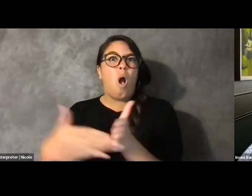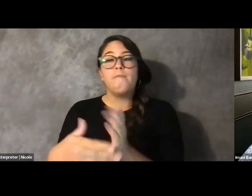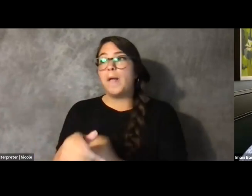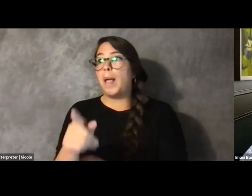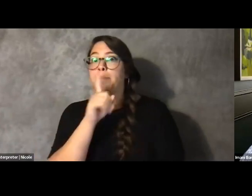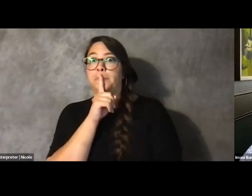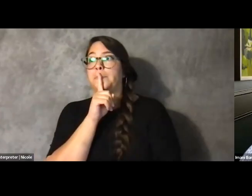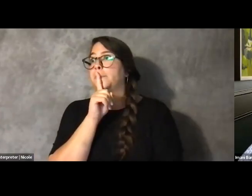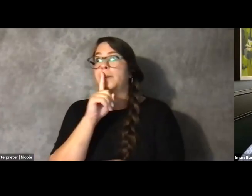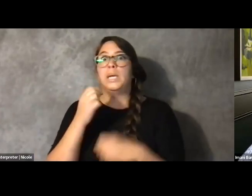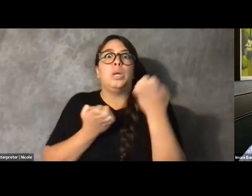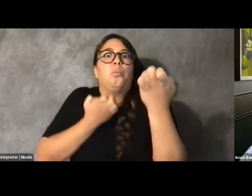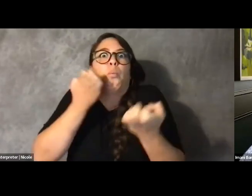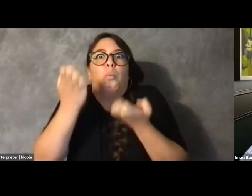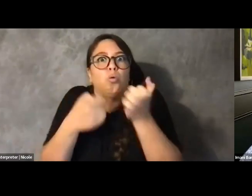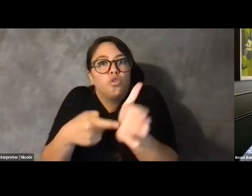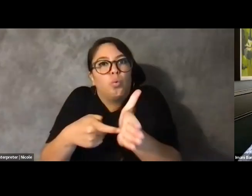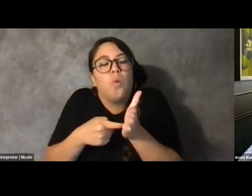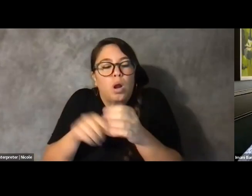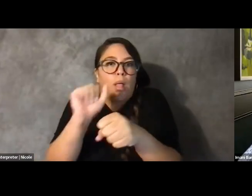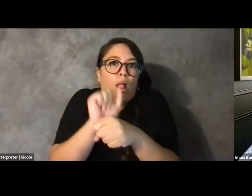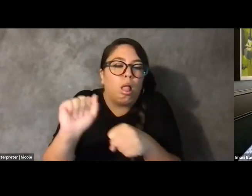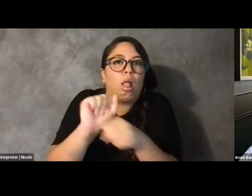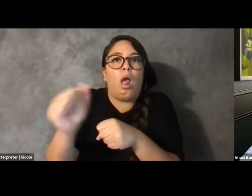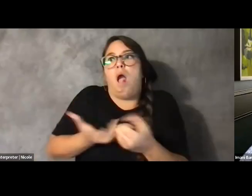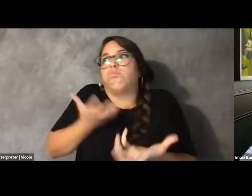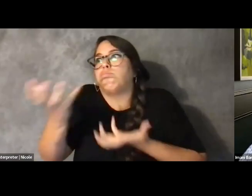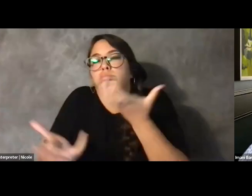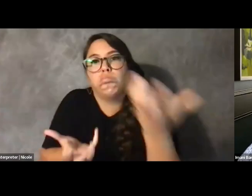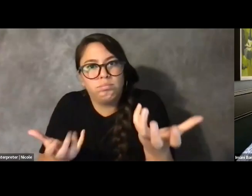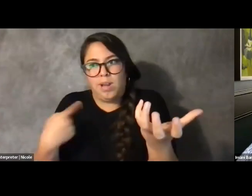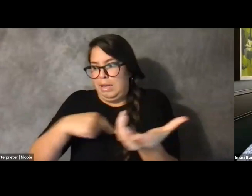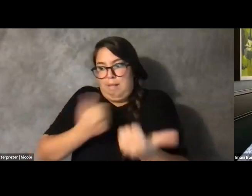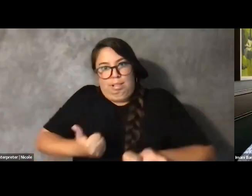of ourselves of having to exist in disabled bodies every single day